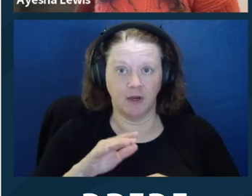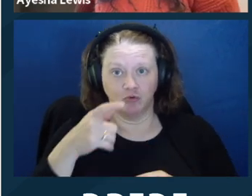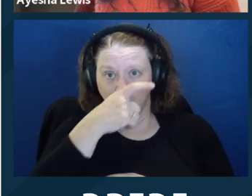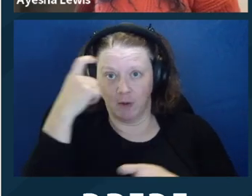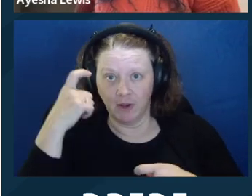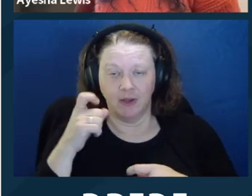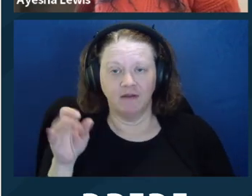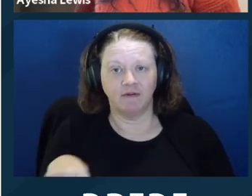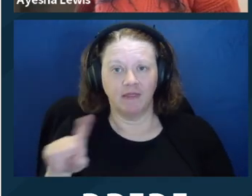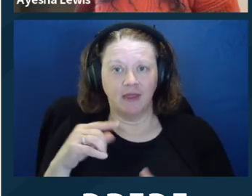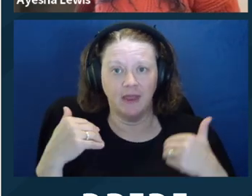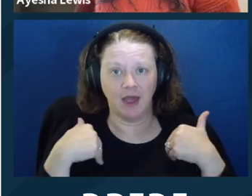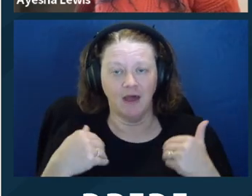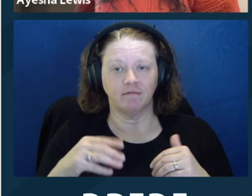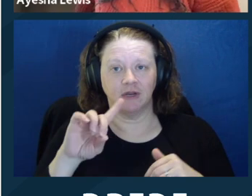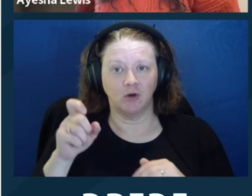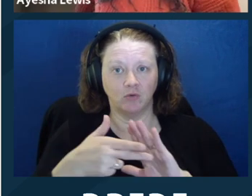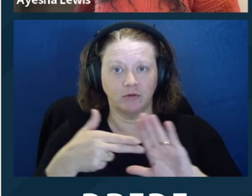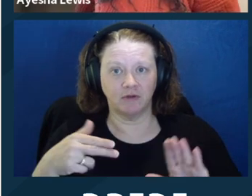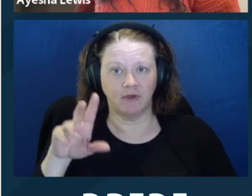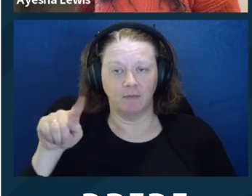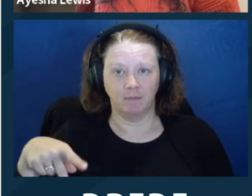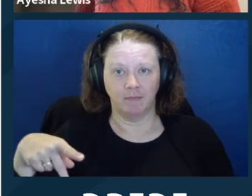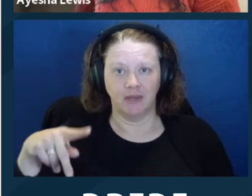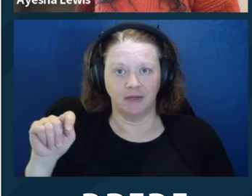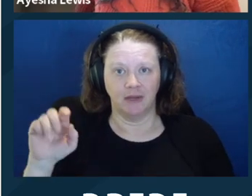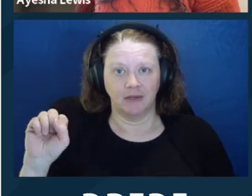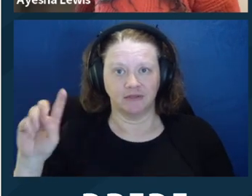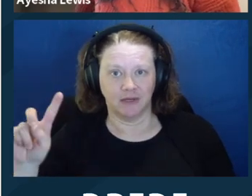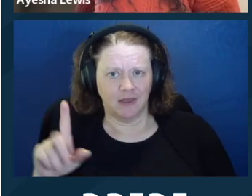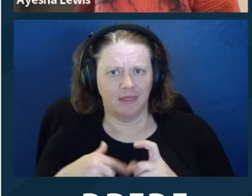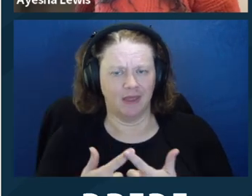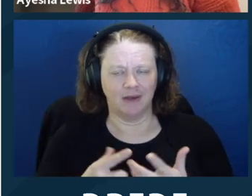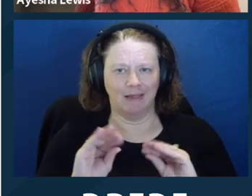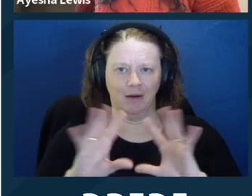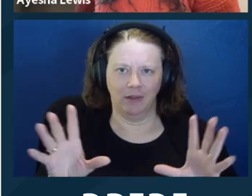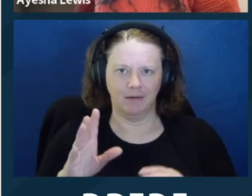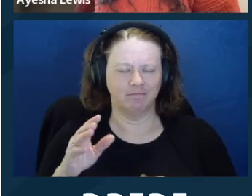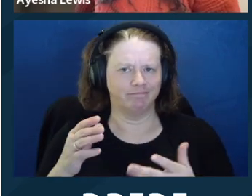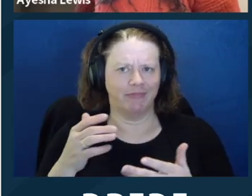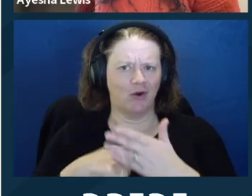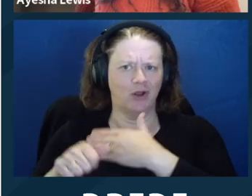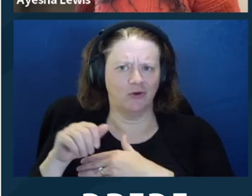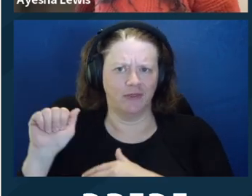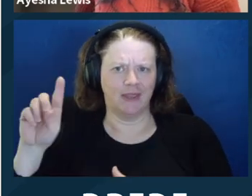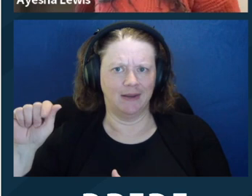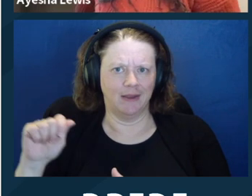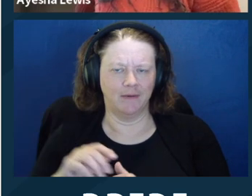ADA. And so I think, just remembering that the ADA does operate broadly can help make